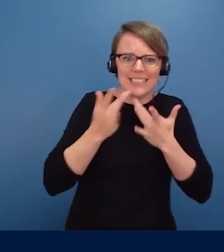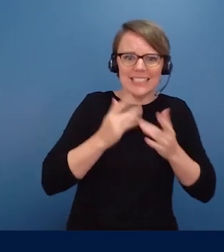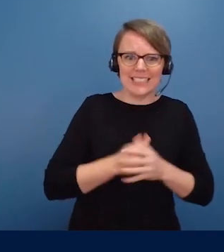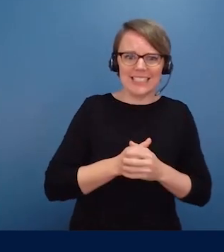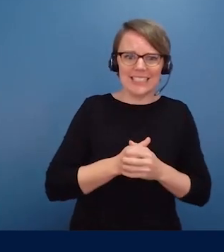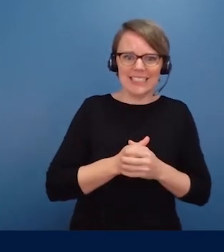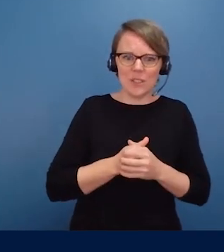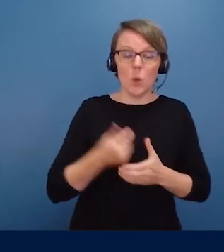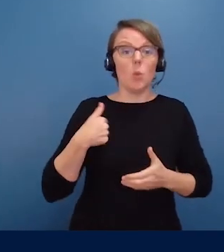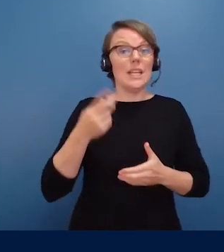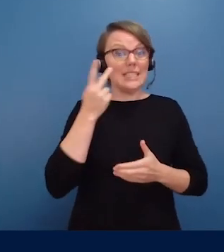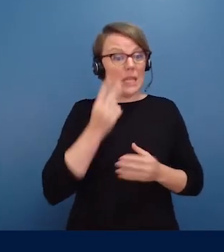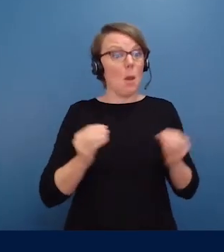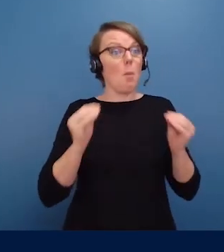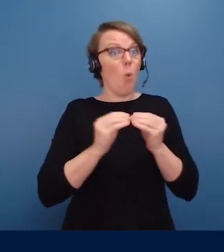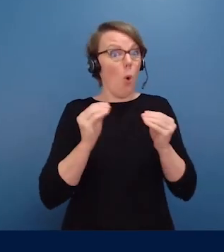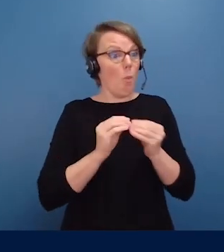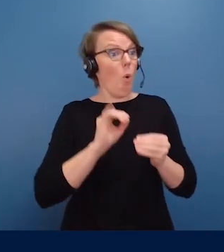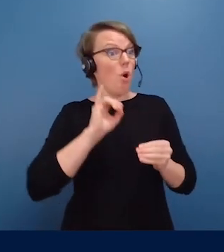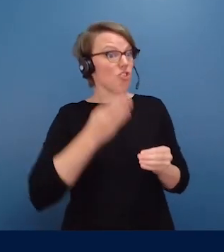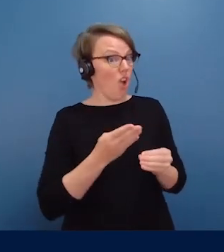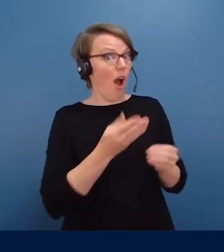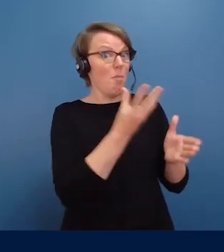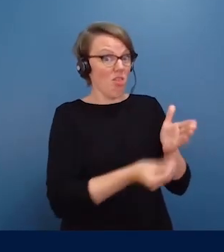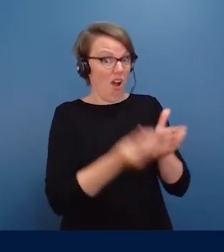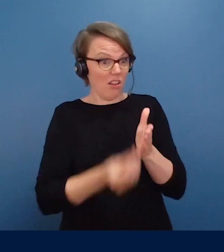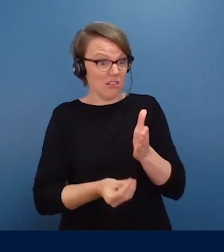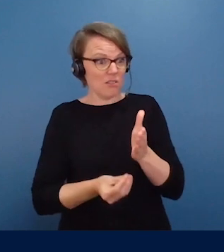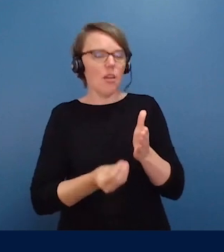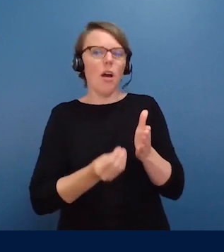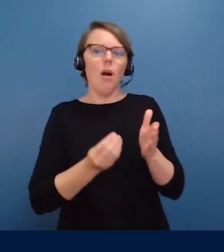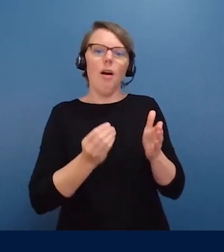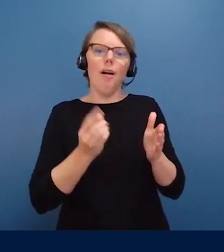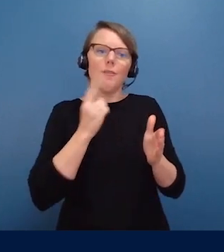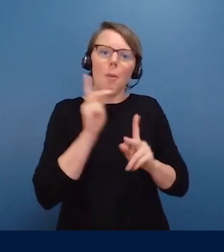We're seeing higher job losses for people with lower income.